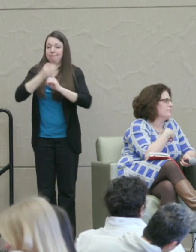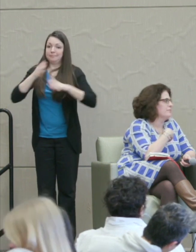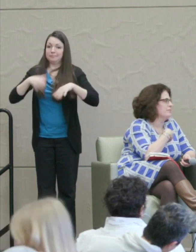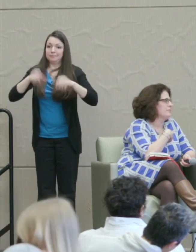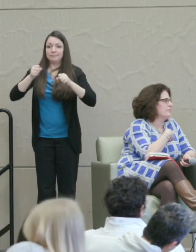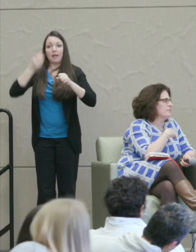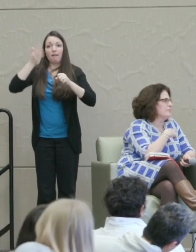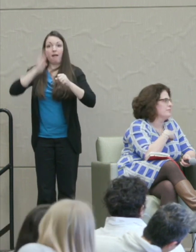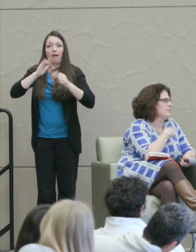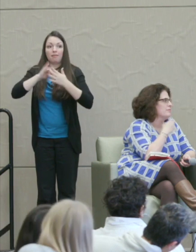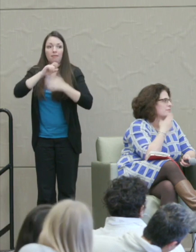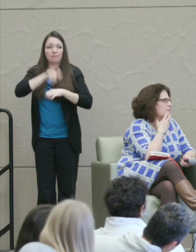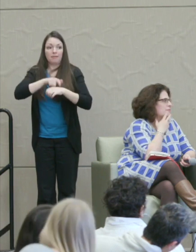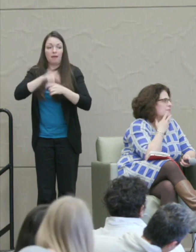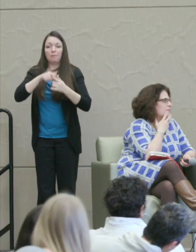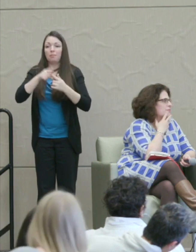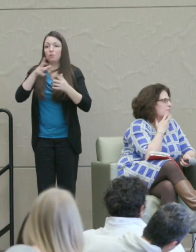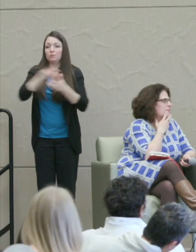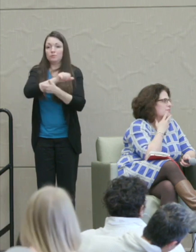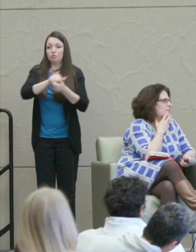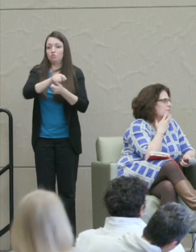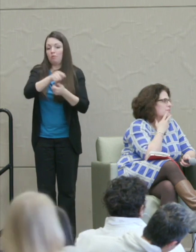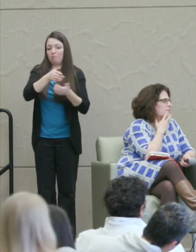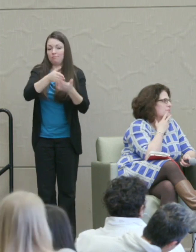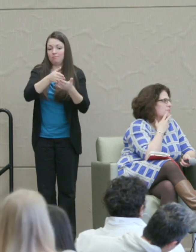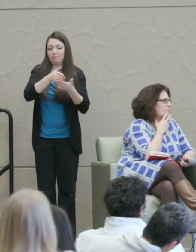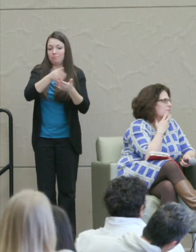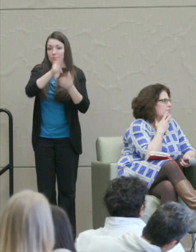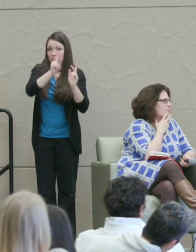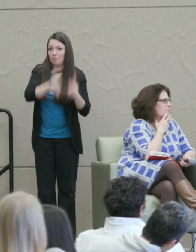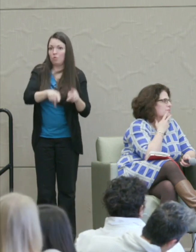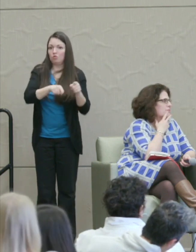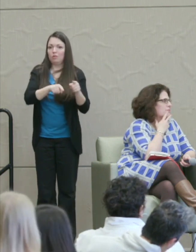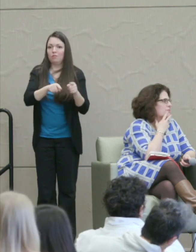just destroy the offender in the way that an angry god would be imagined to do.